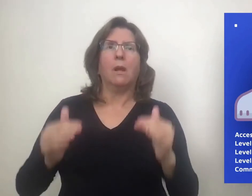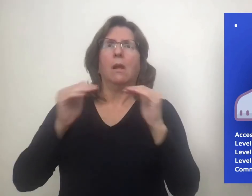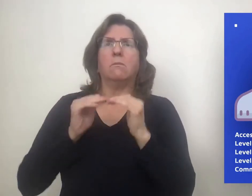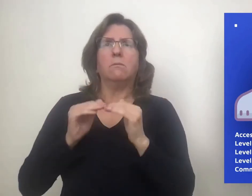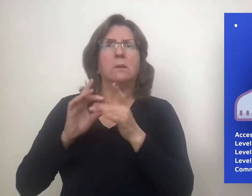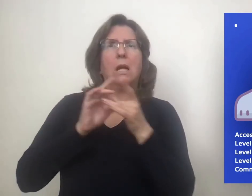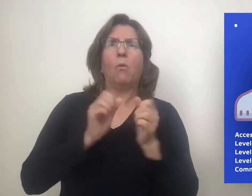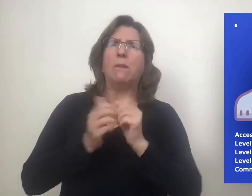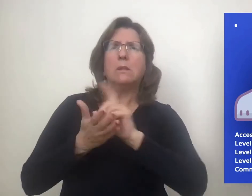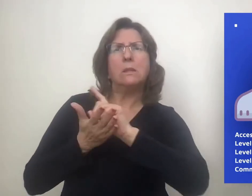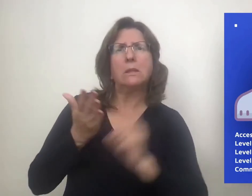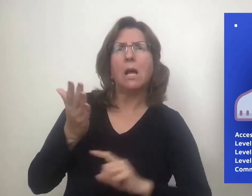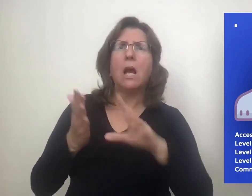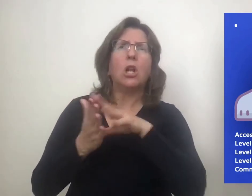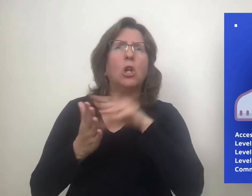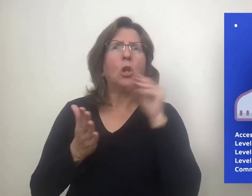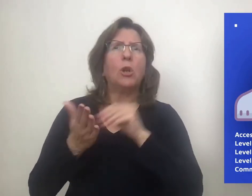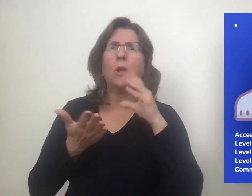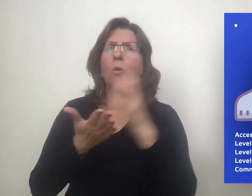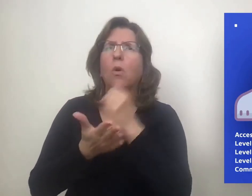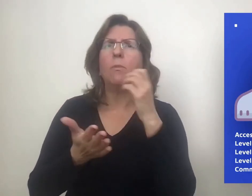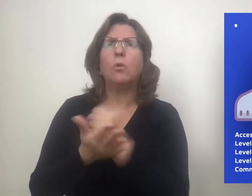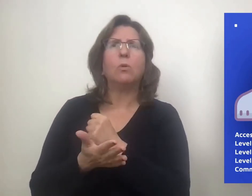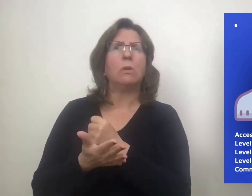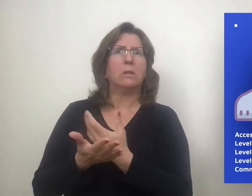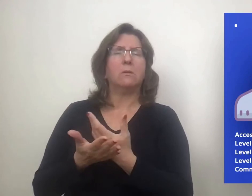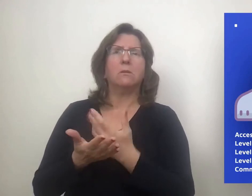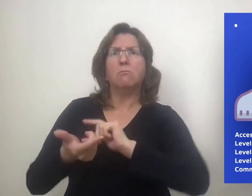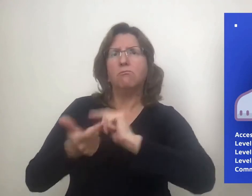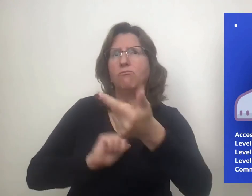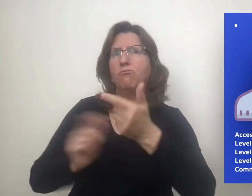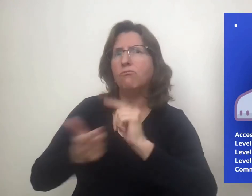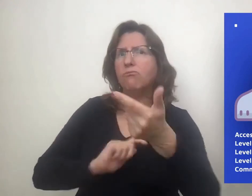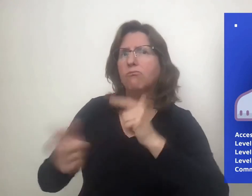Level 2 is when the learning environment is designed for the